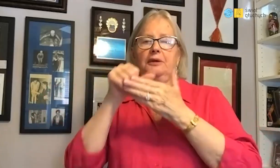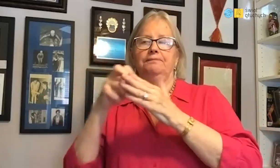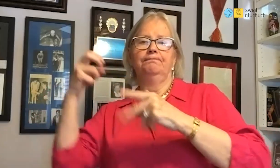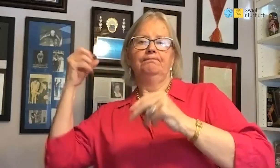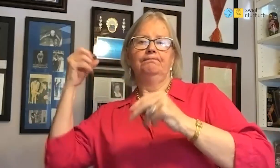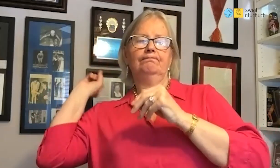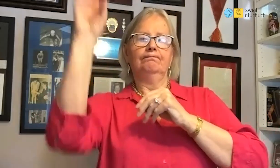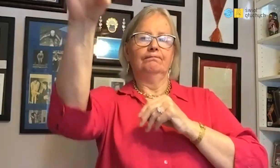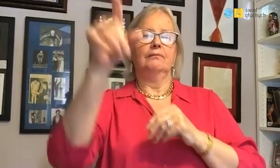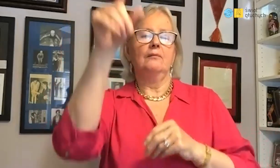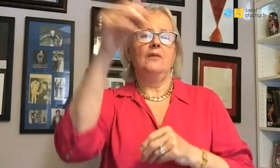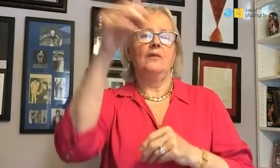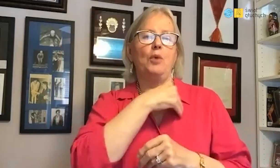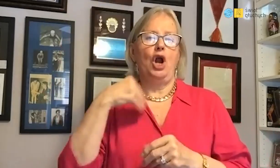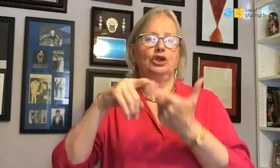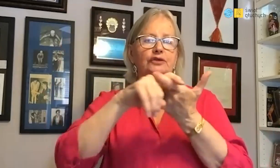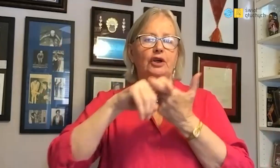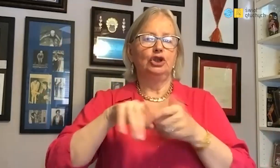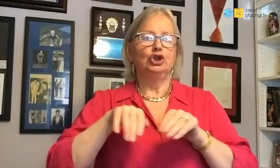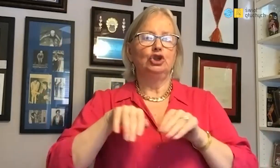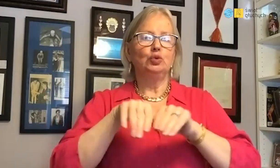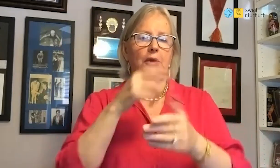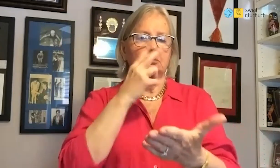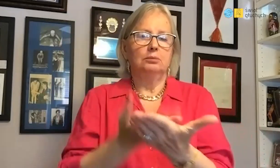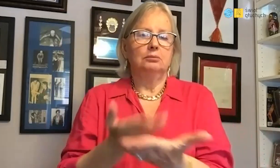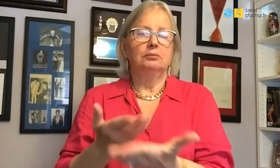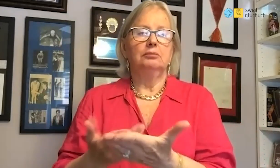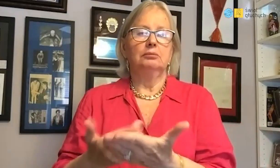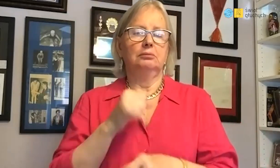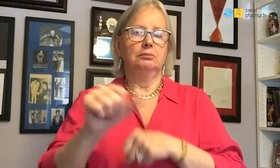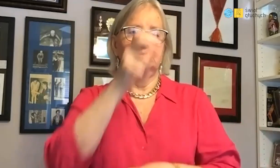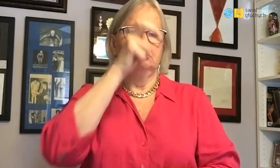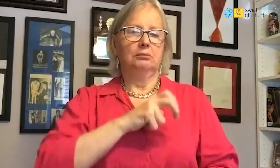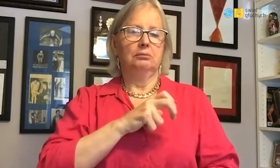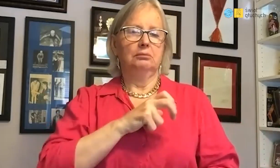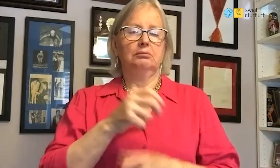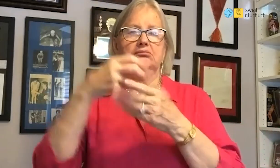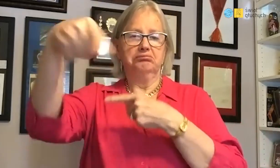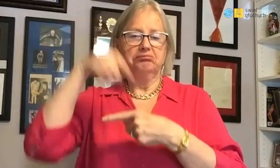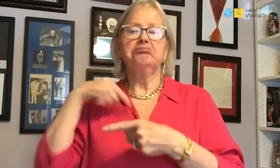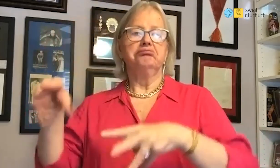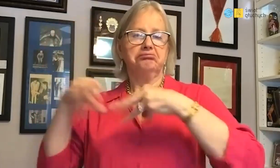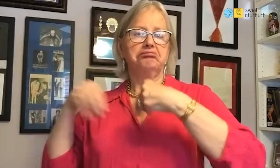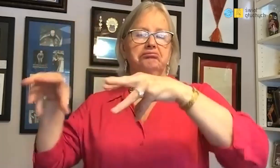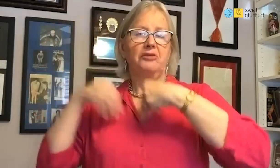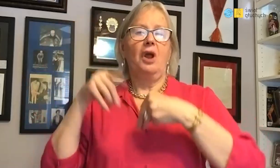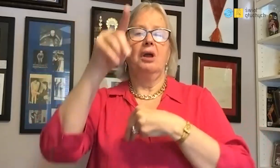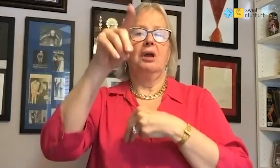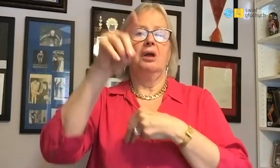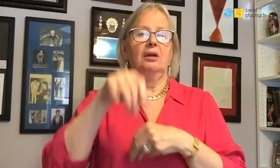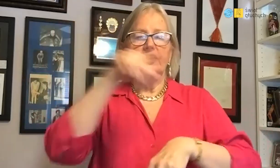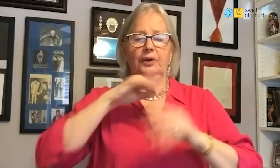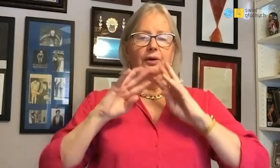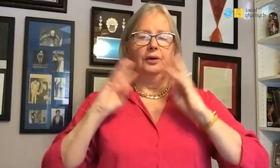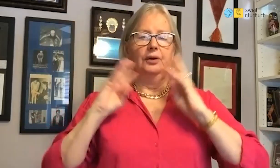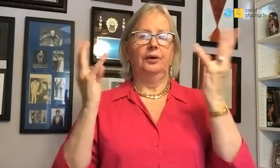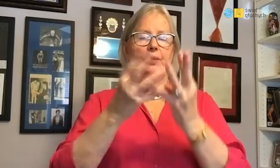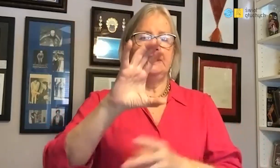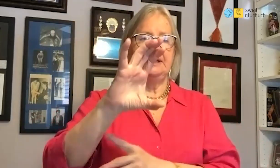After collecting all these evidence that I'm an athlete,